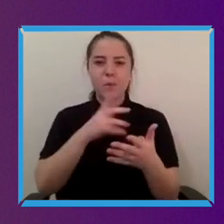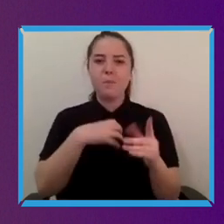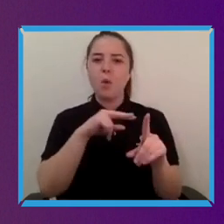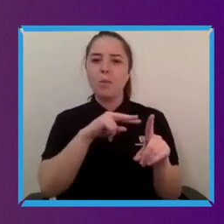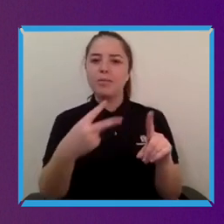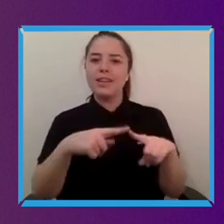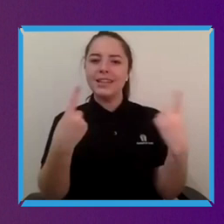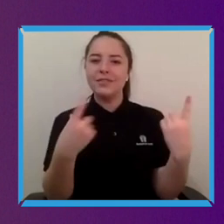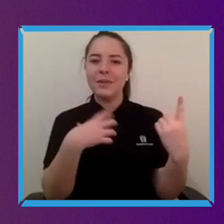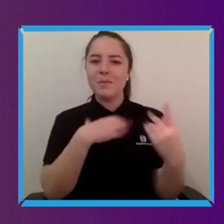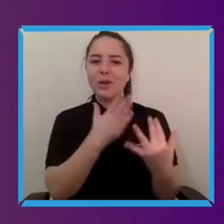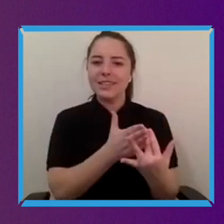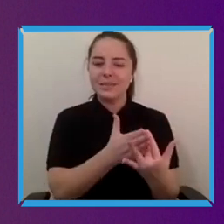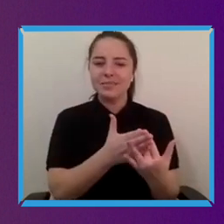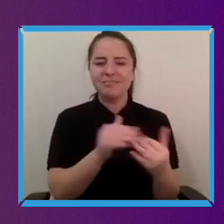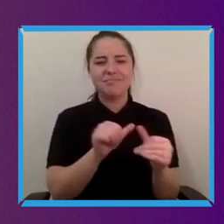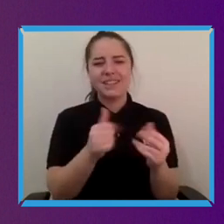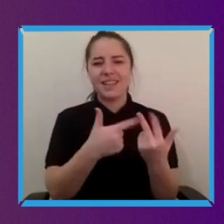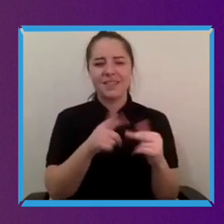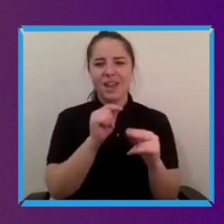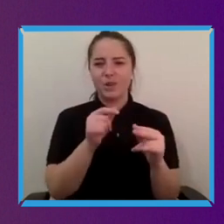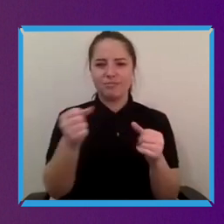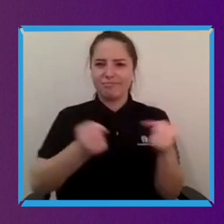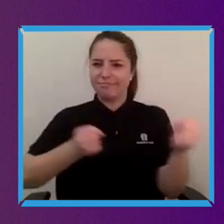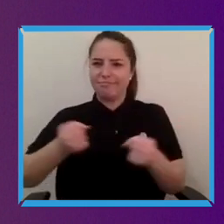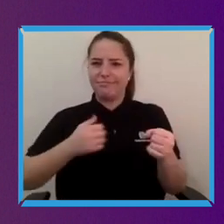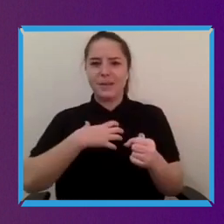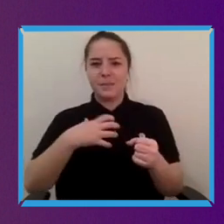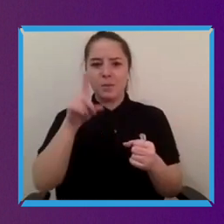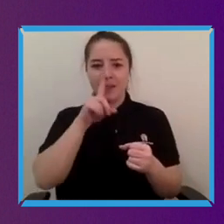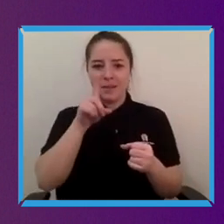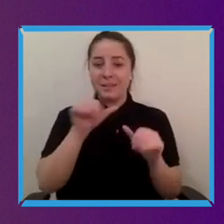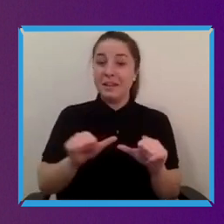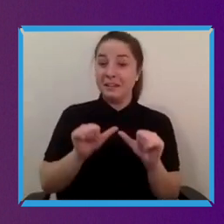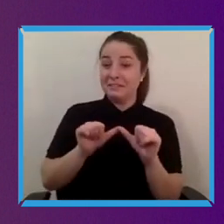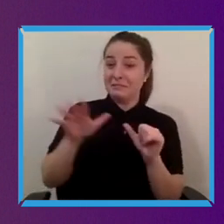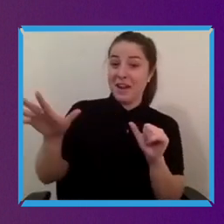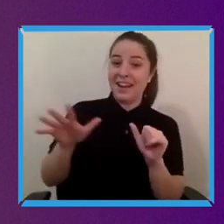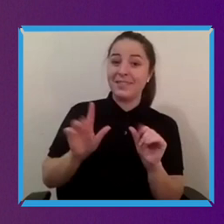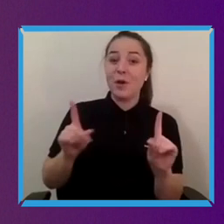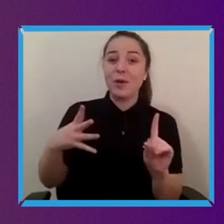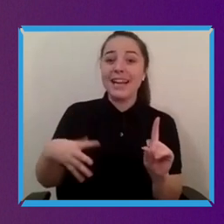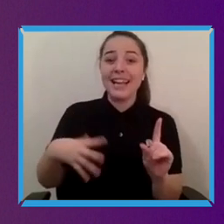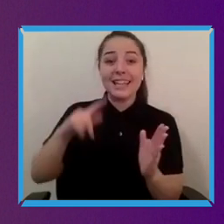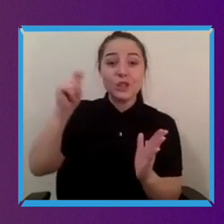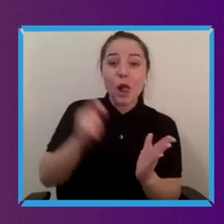Absolutely agree, so what do we need? Scholarships? What? How do we make that happen?